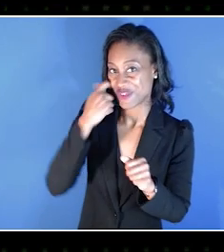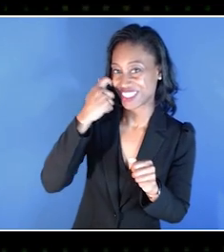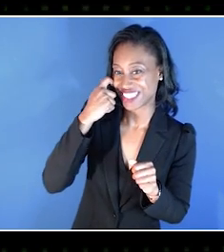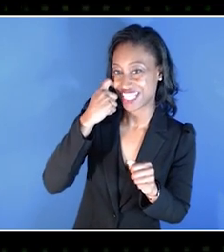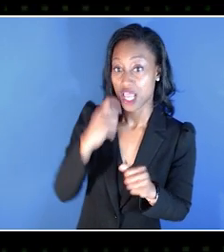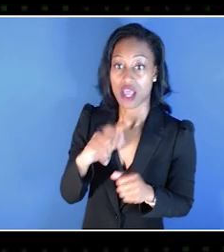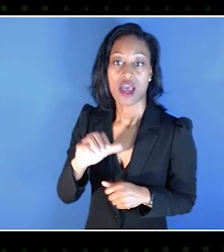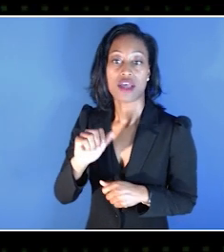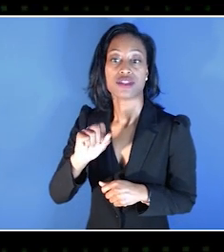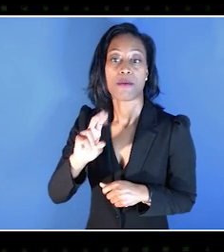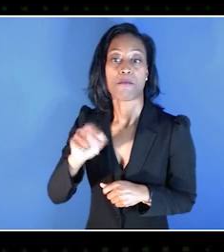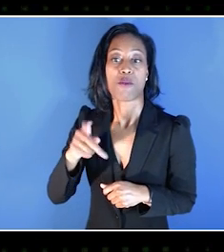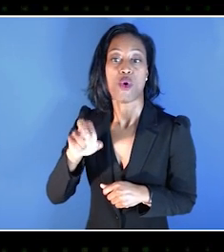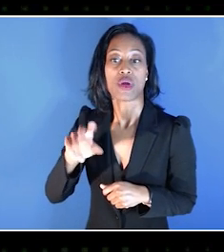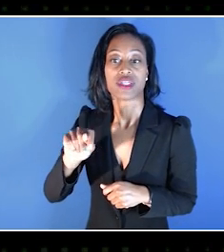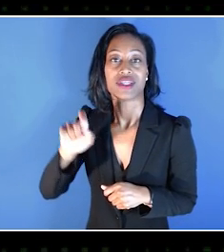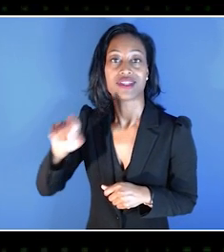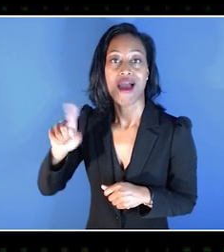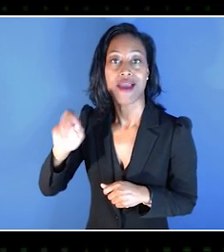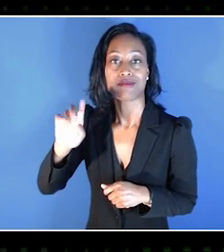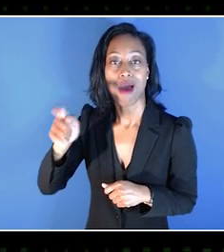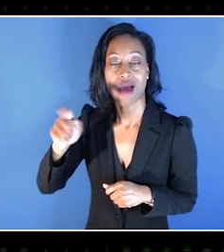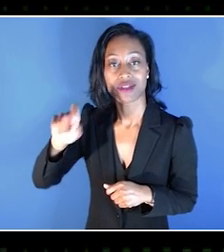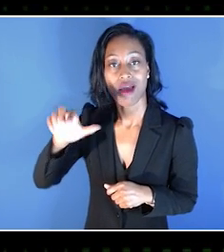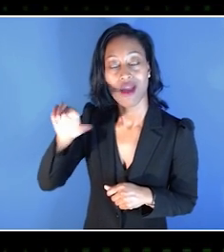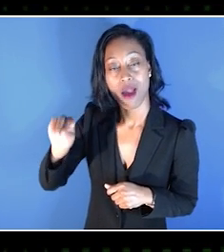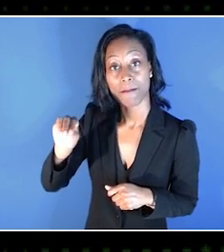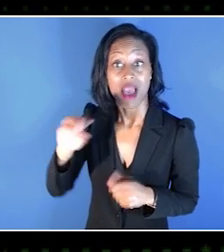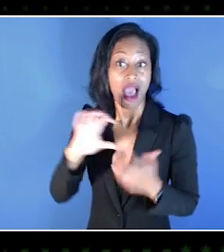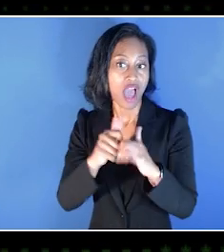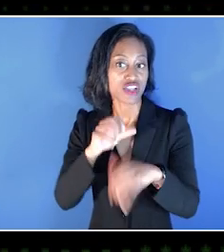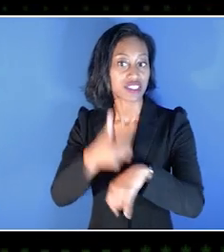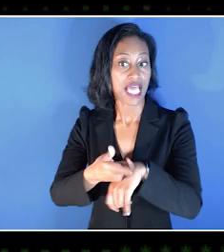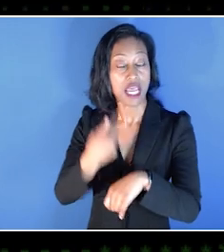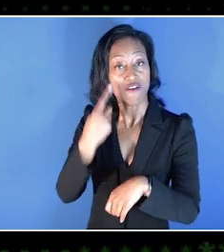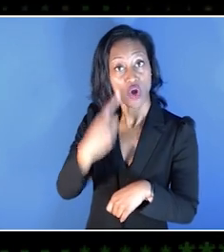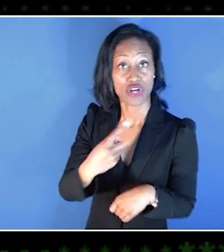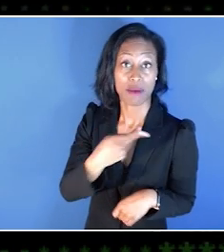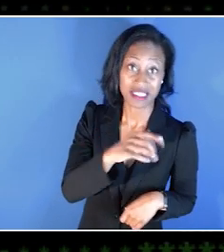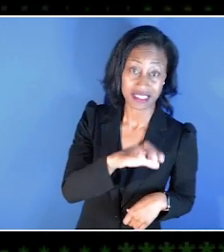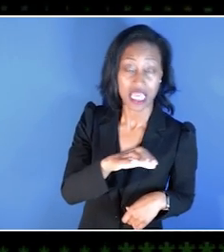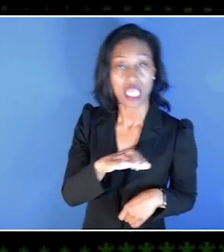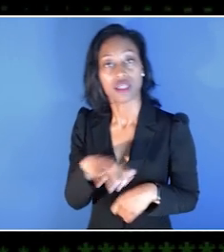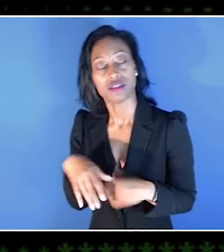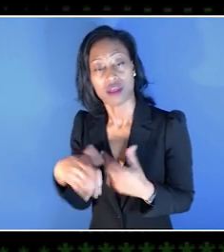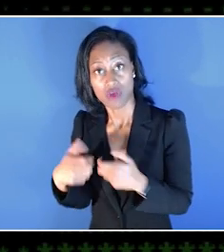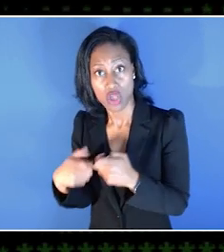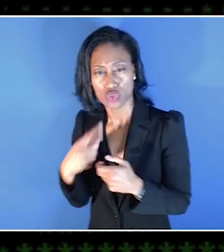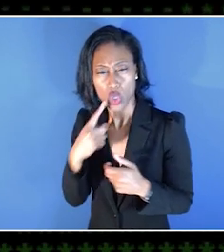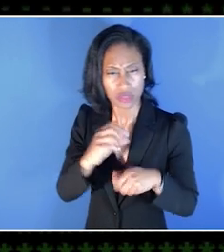This includes articles such as how to set up co-pilot for your PC and many more. So that way, you don't have to scour the internet